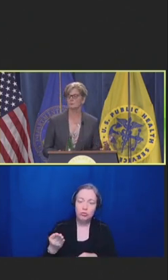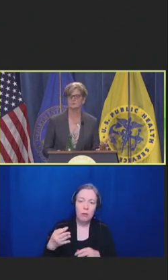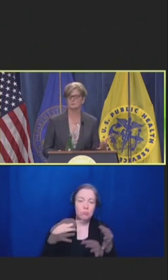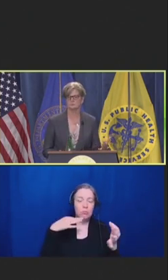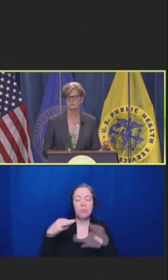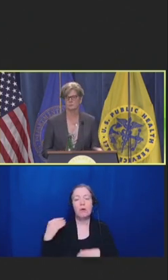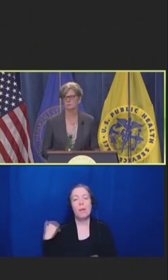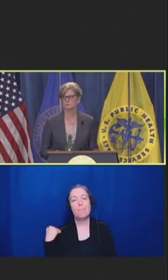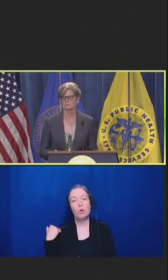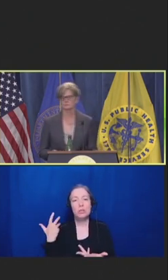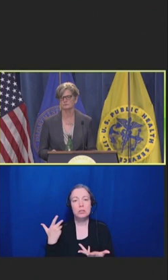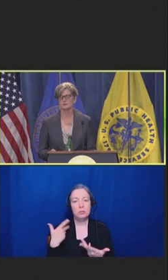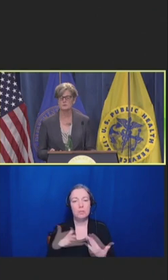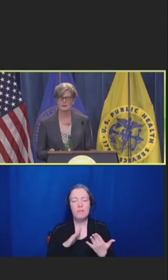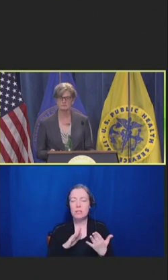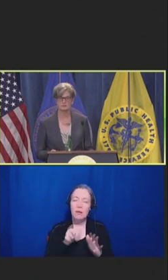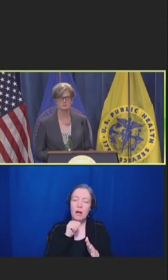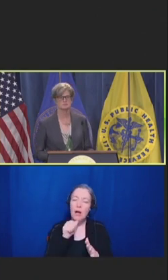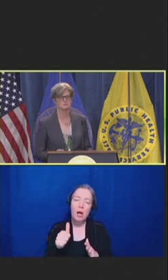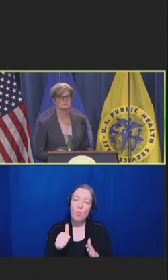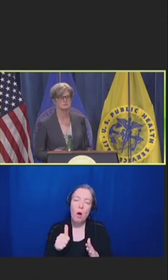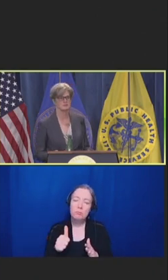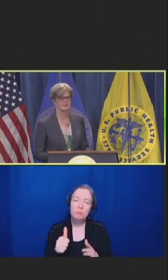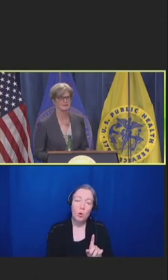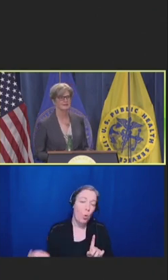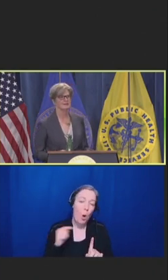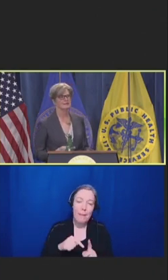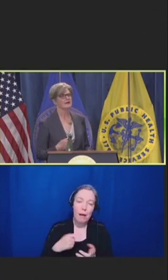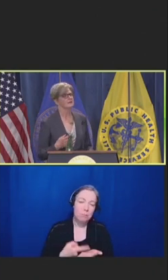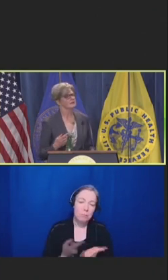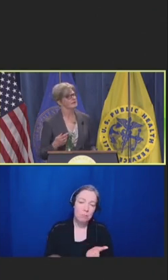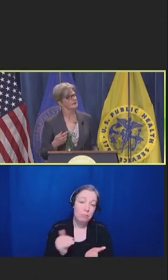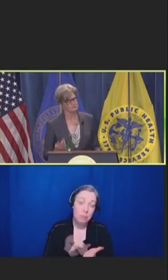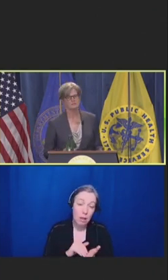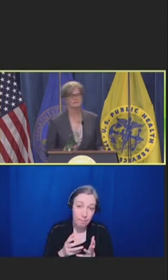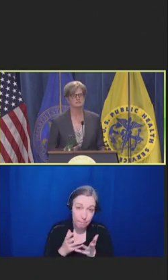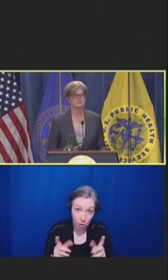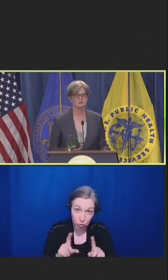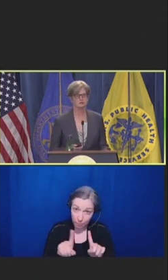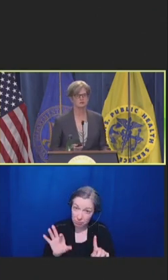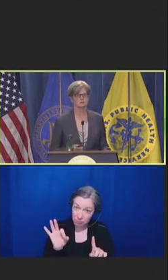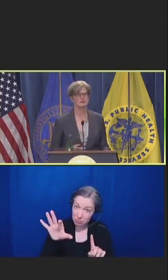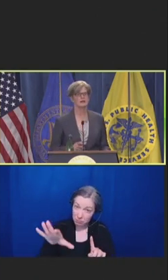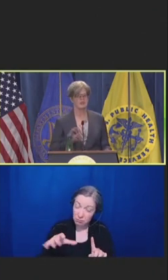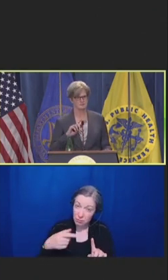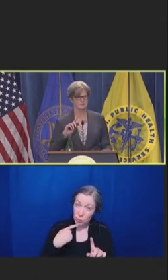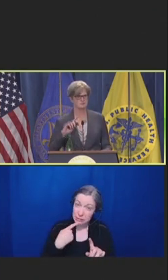So, I won't review that very much except to say that every clinician I talk to has this